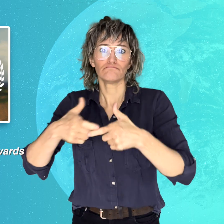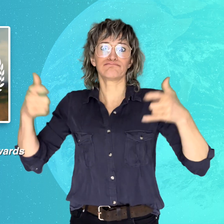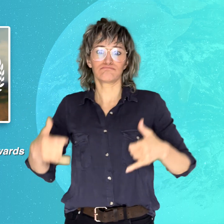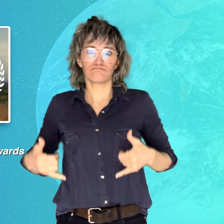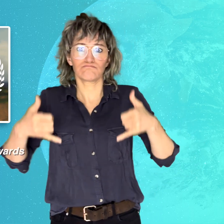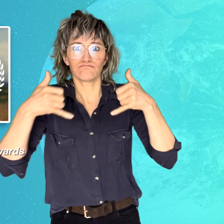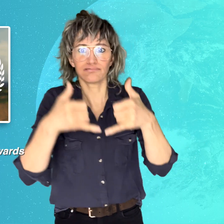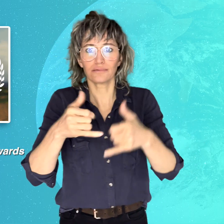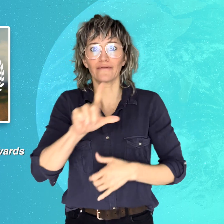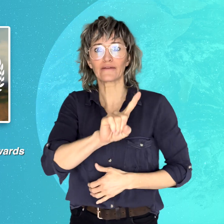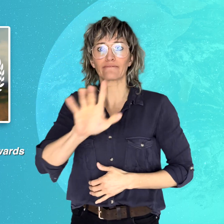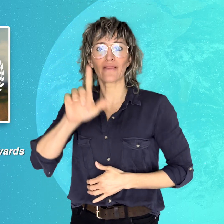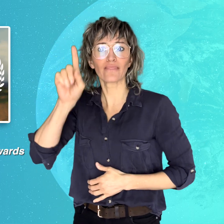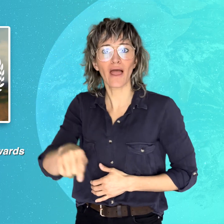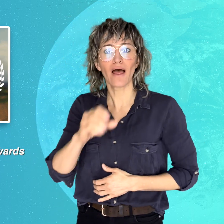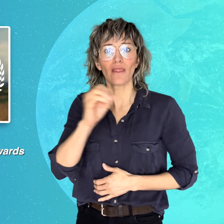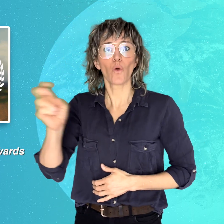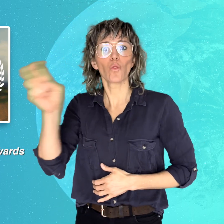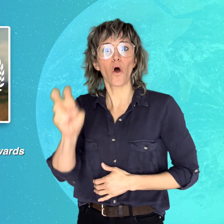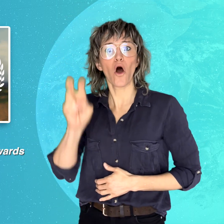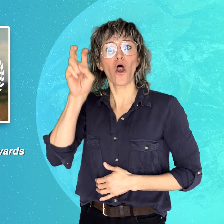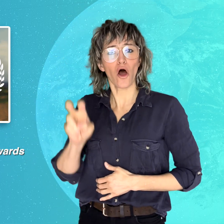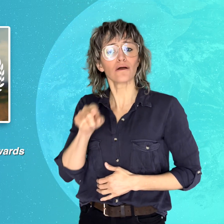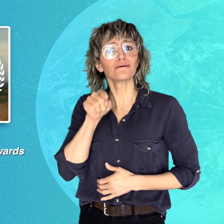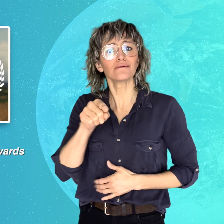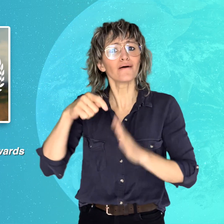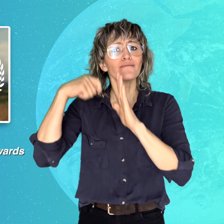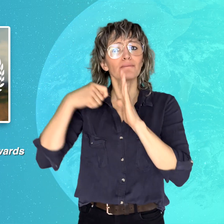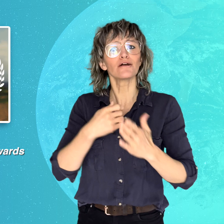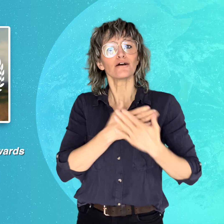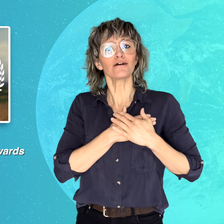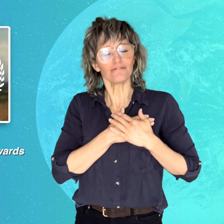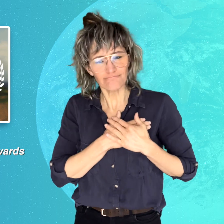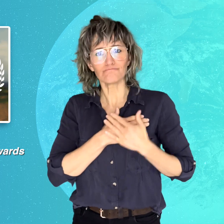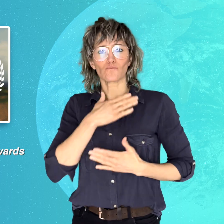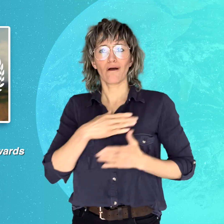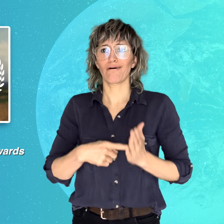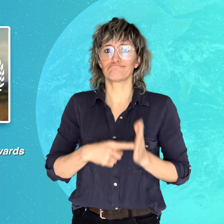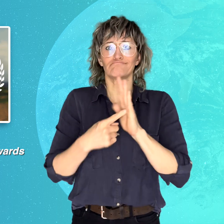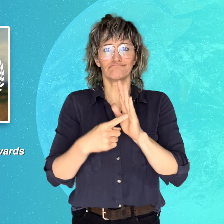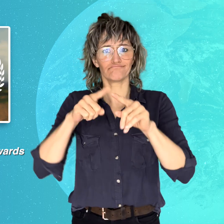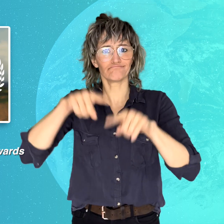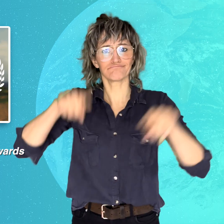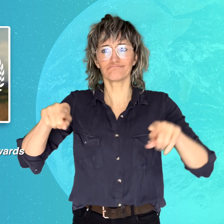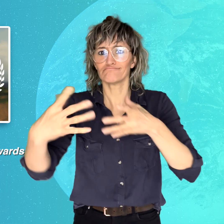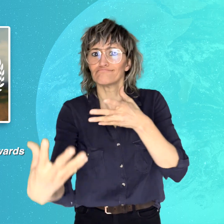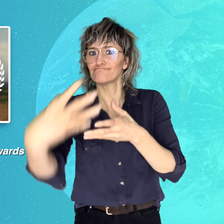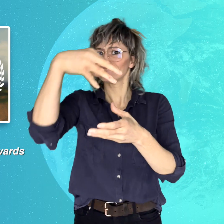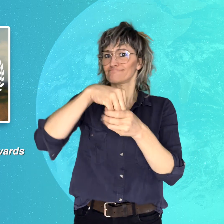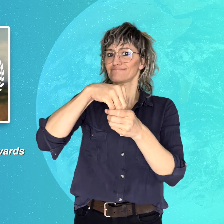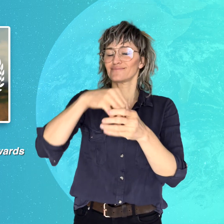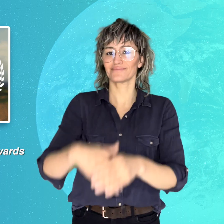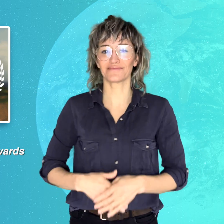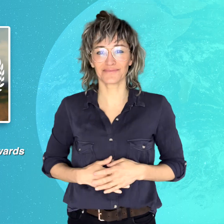a grand prize of $15,000 for its dedication to showing inclusivity.